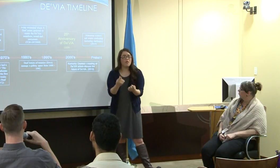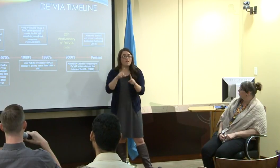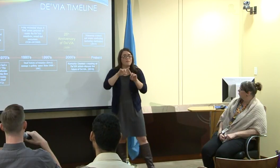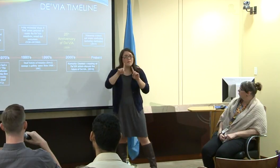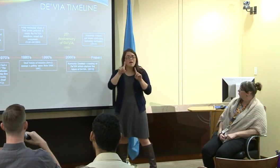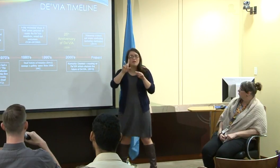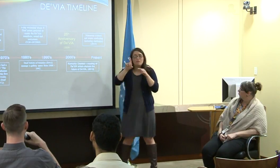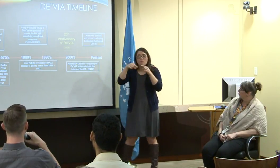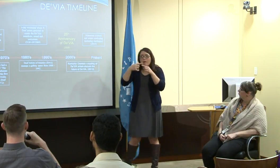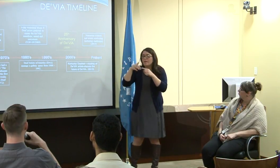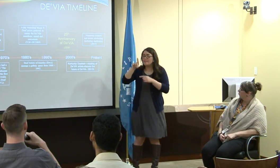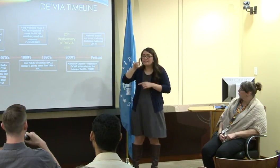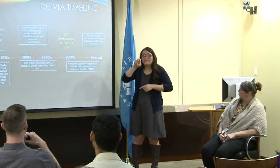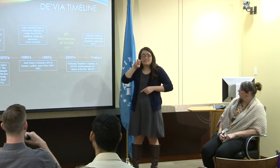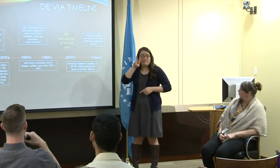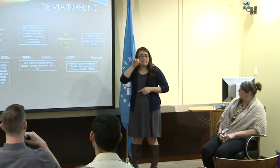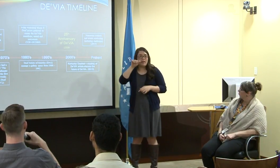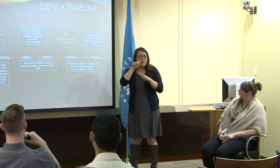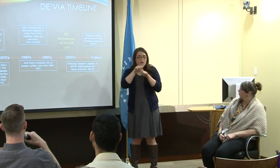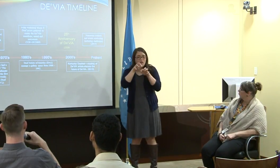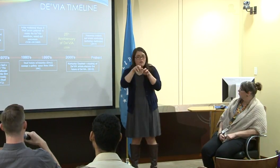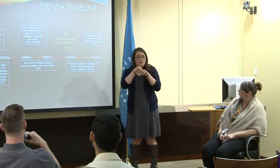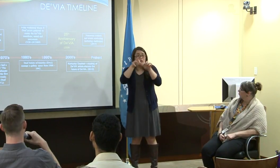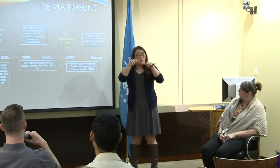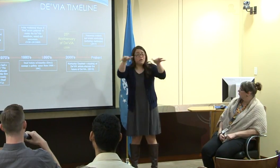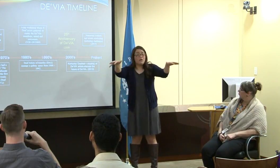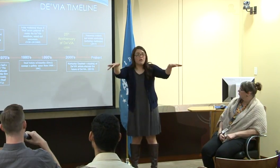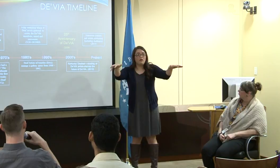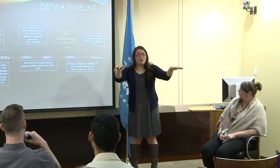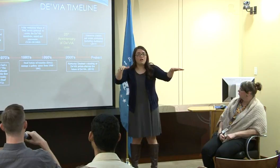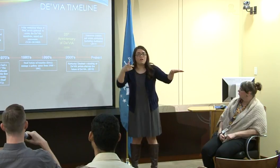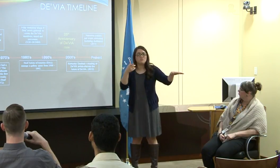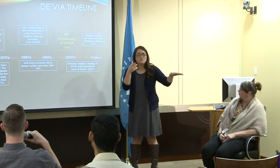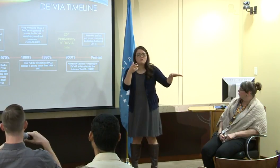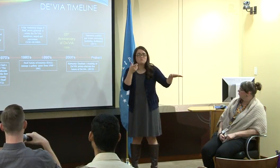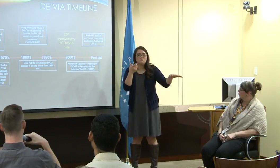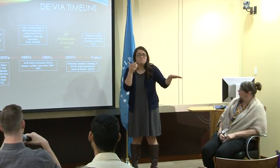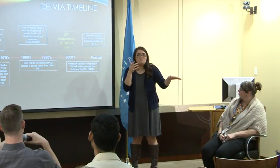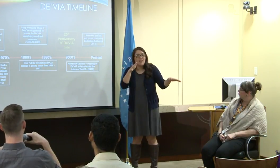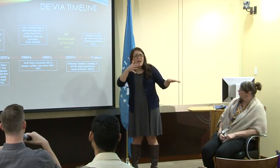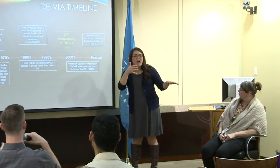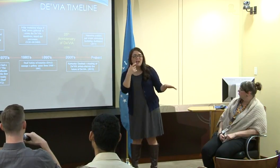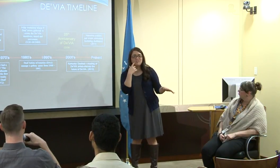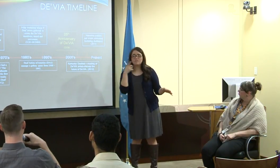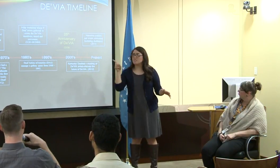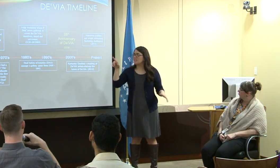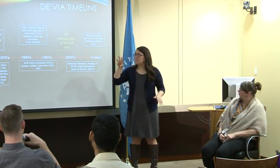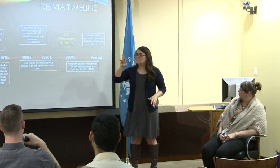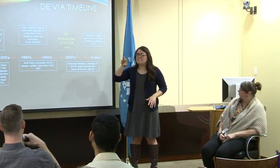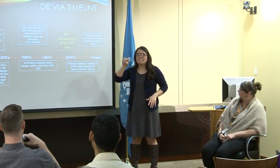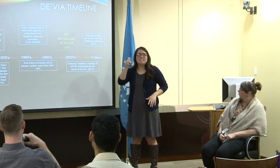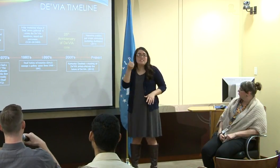to realize that there was a divergence and kind of a difference in the art in that time.